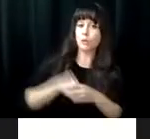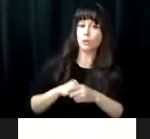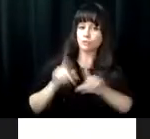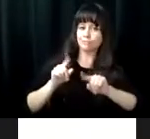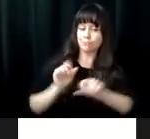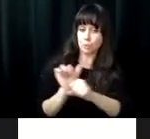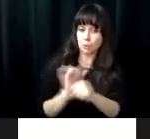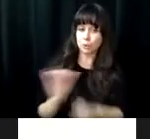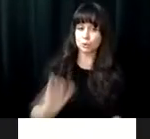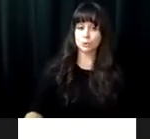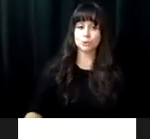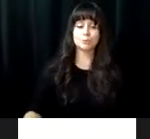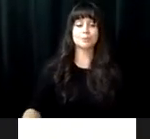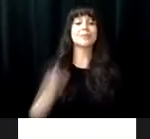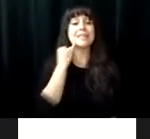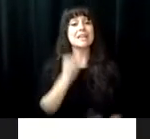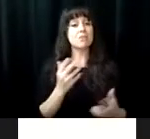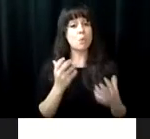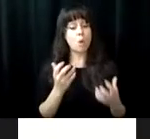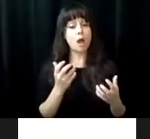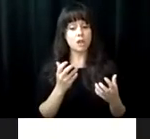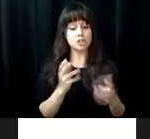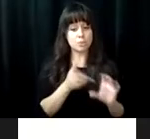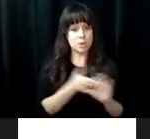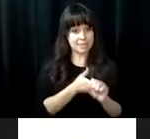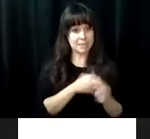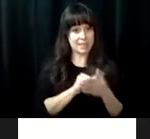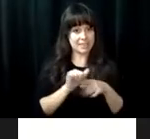and successfully in the real world which most definitely